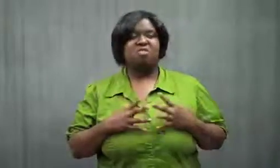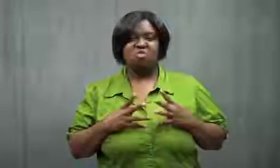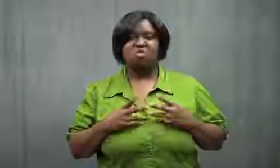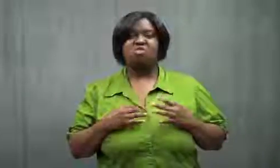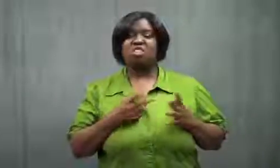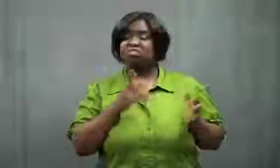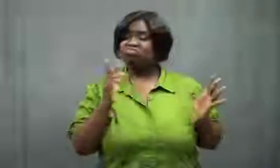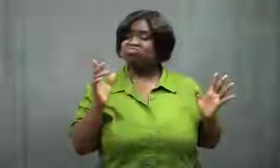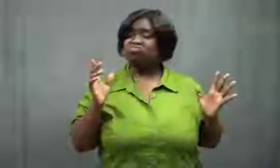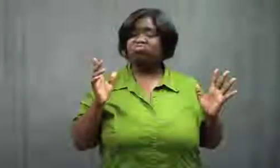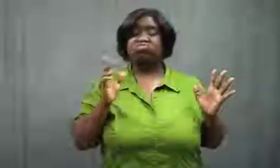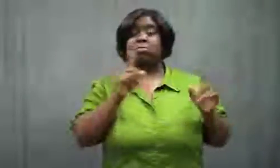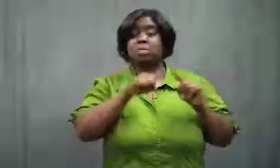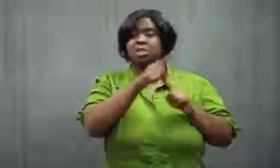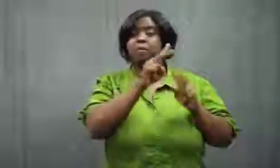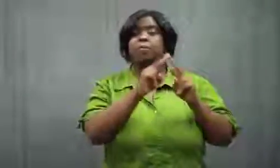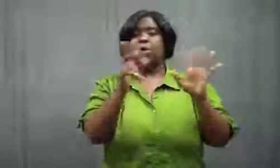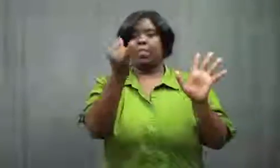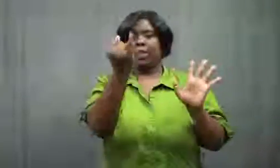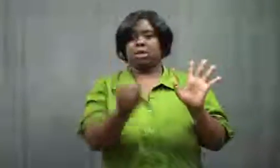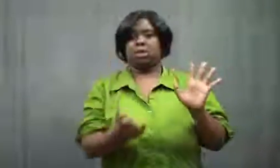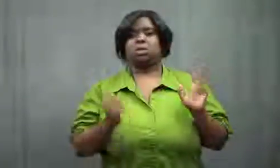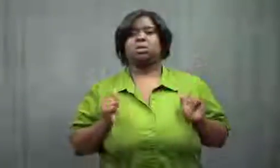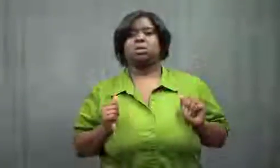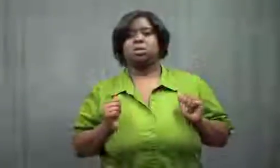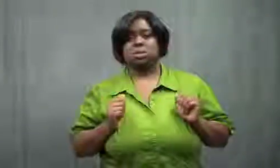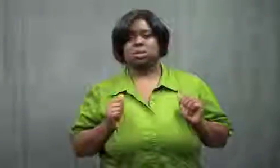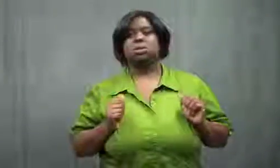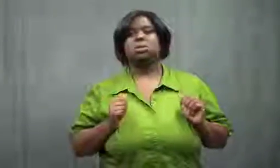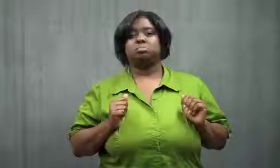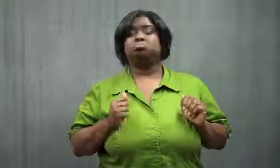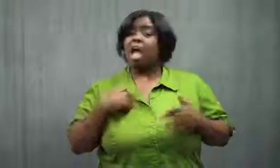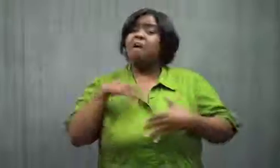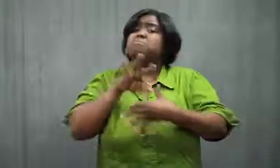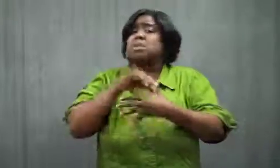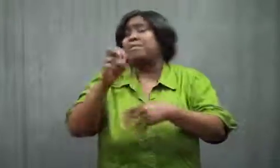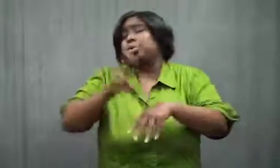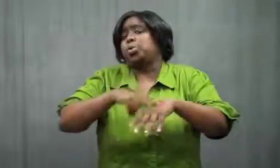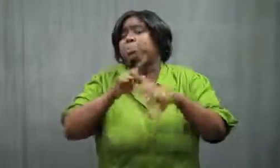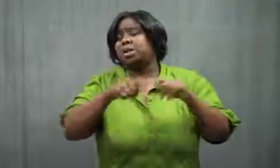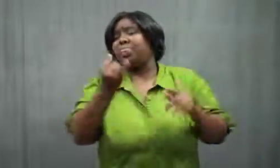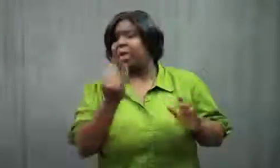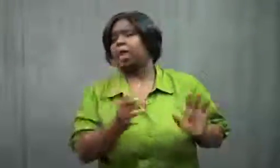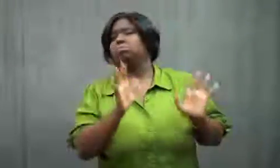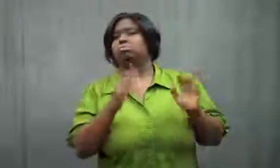She thought she was all that. She was very thin.